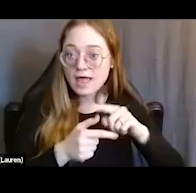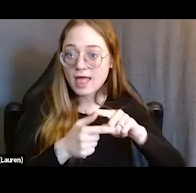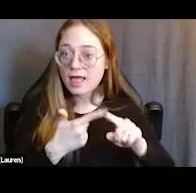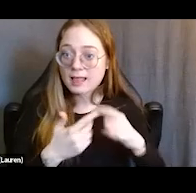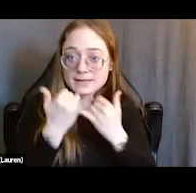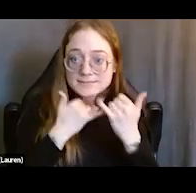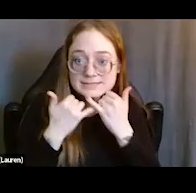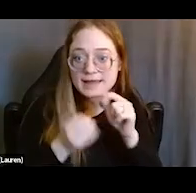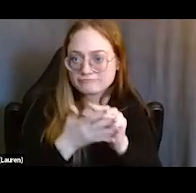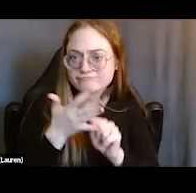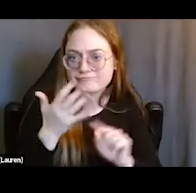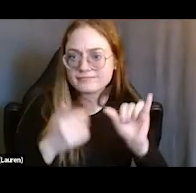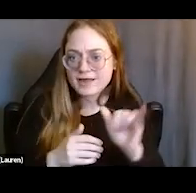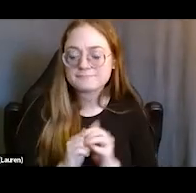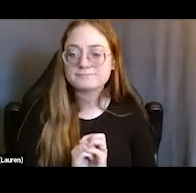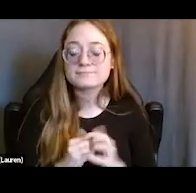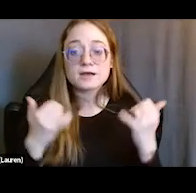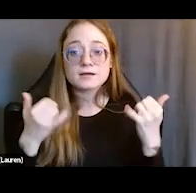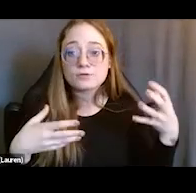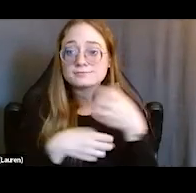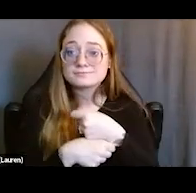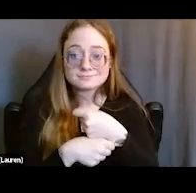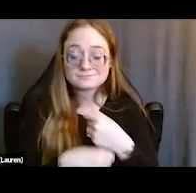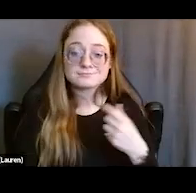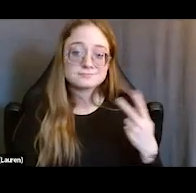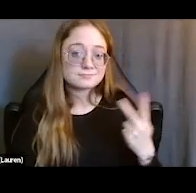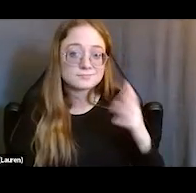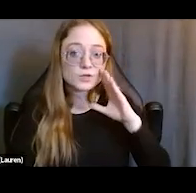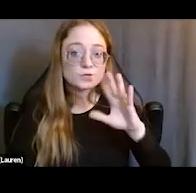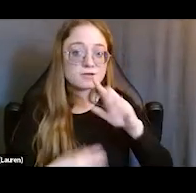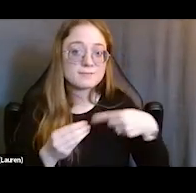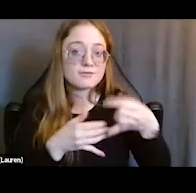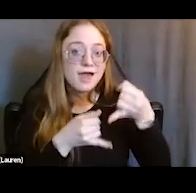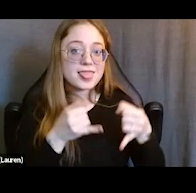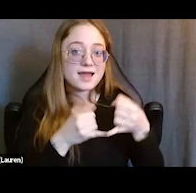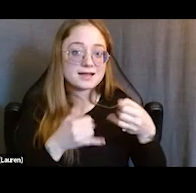The way we're gonna wrap up our presentation here is Leila and I are gonna talk about this last slide in terms of what are we trying to do next